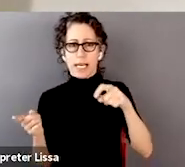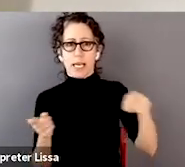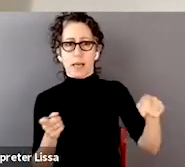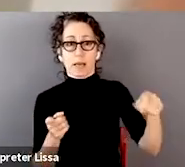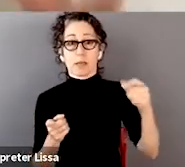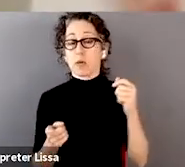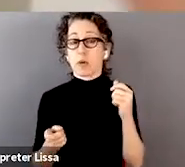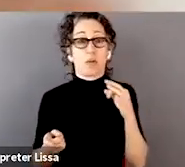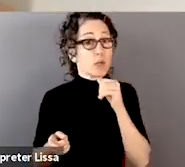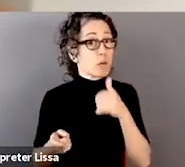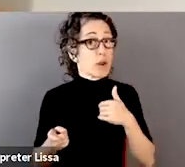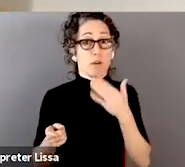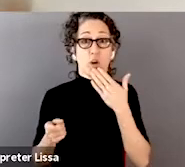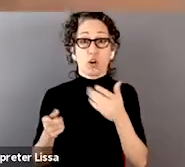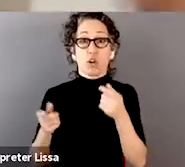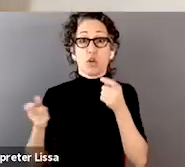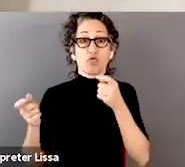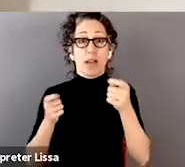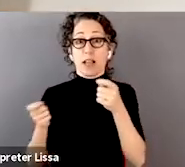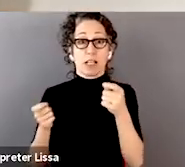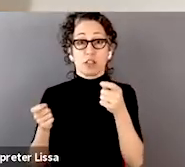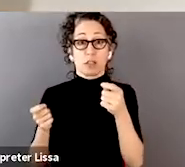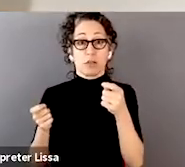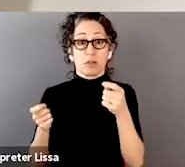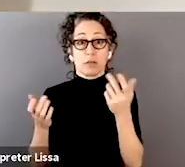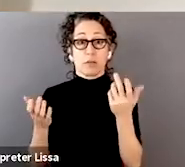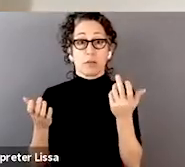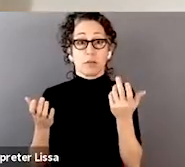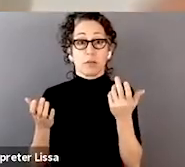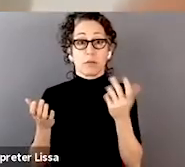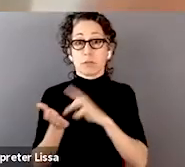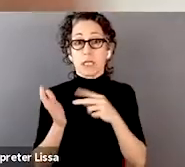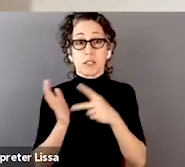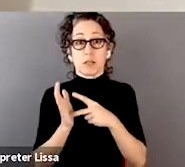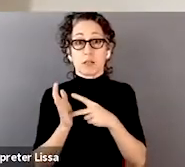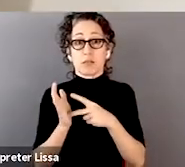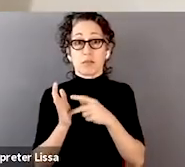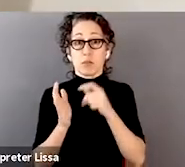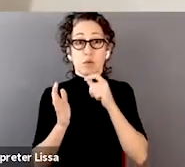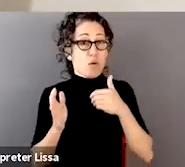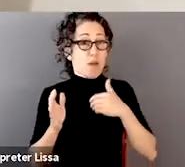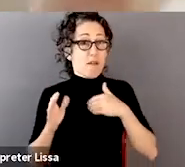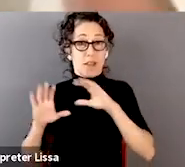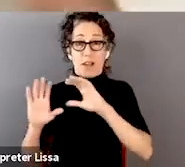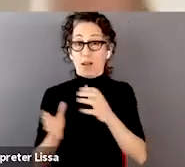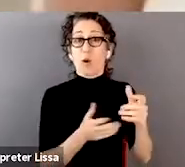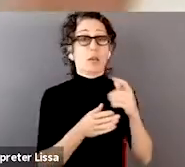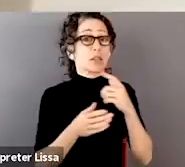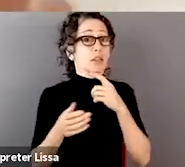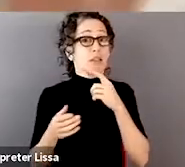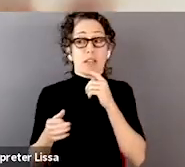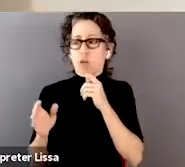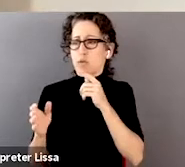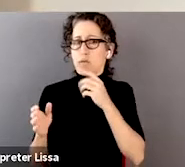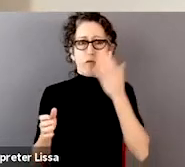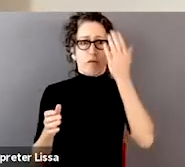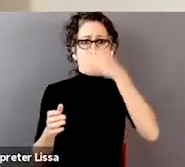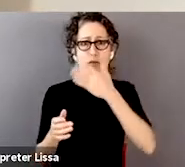we risk having algorithms that aren't checked, not out of even malice, just, I wasn't thinking about that, you know,